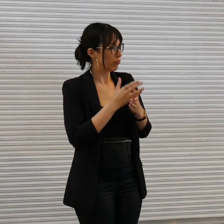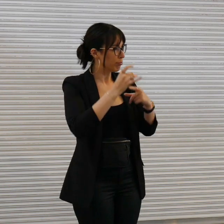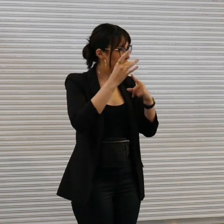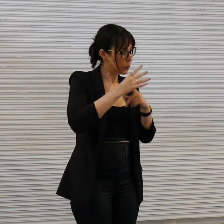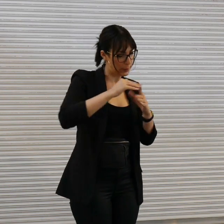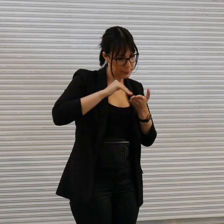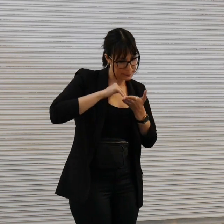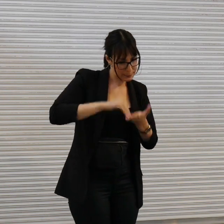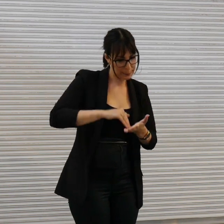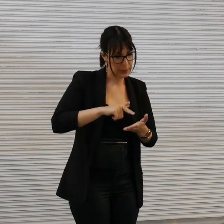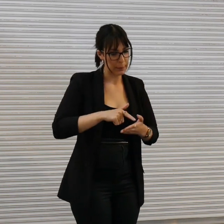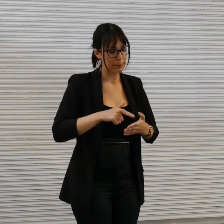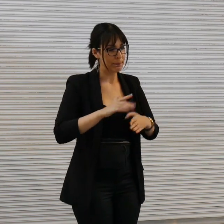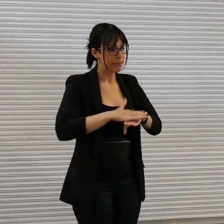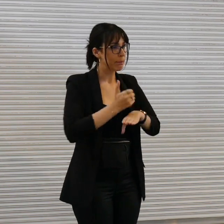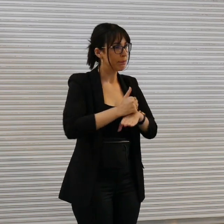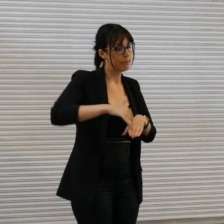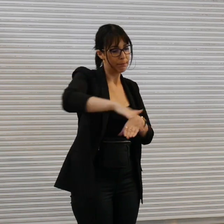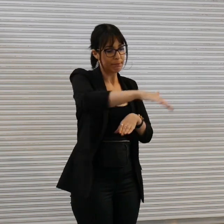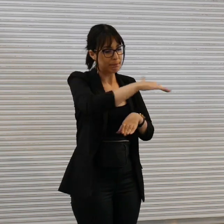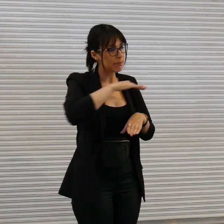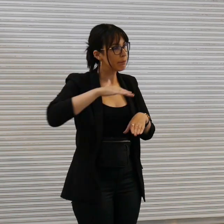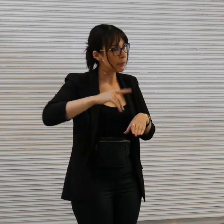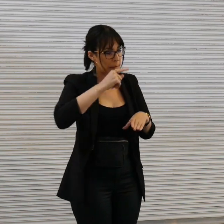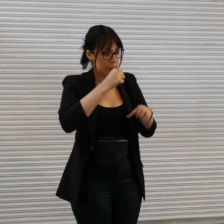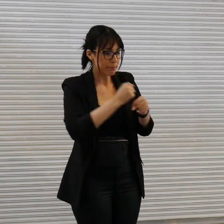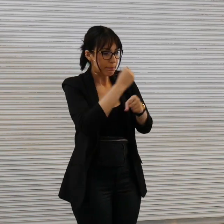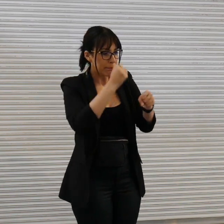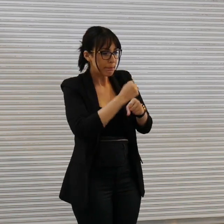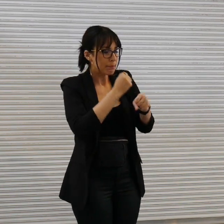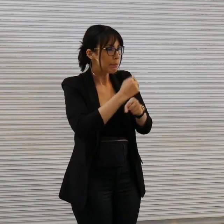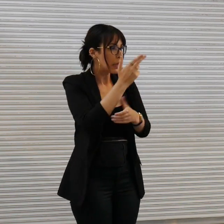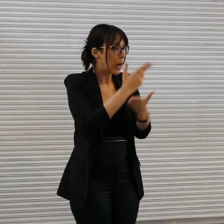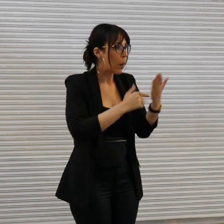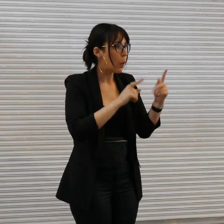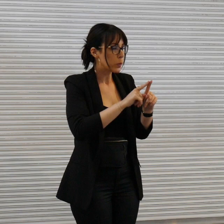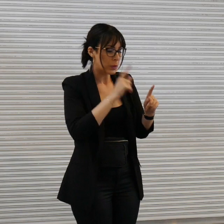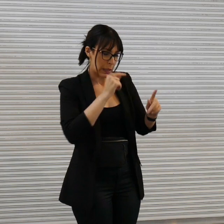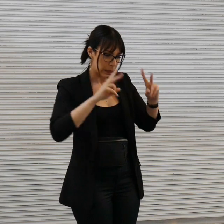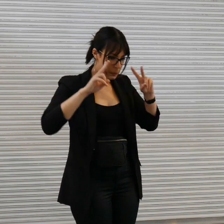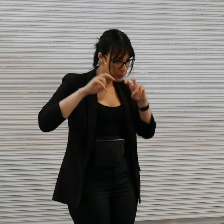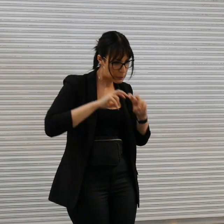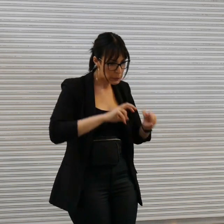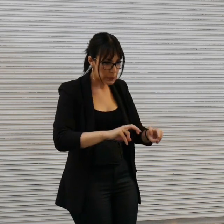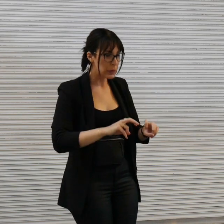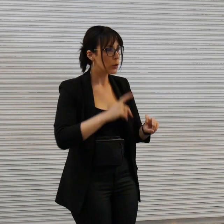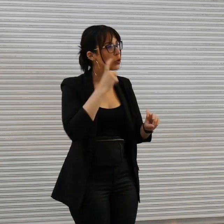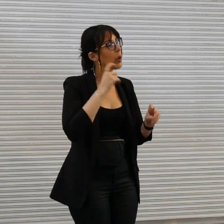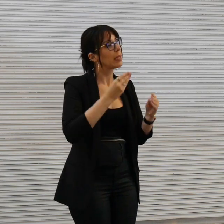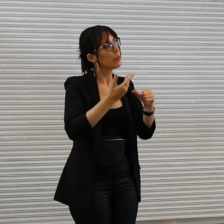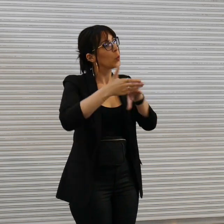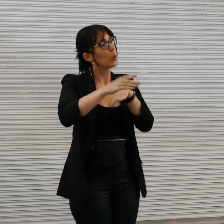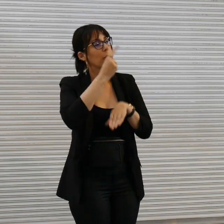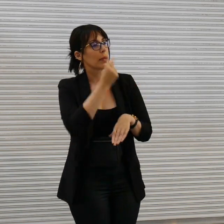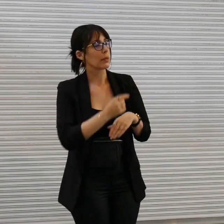the space to make um to make and time to explore outside your usual practice and here at Yarra